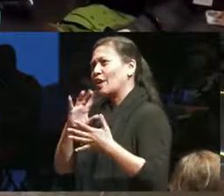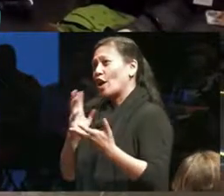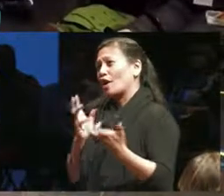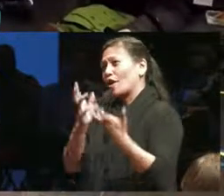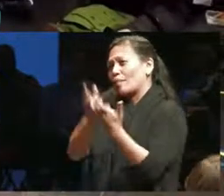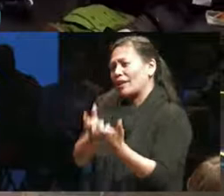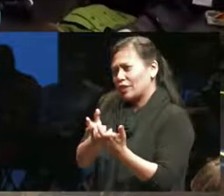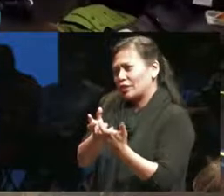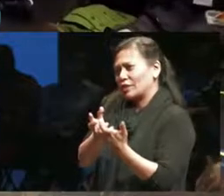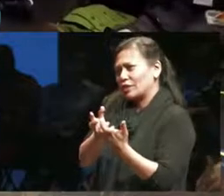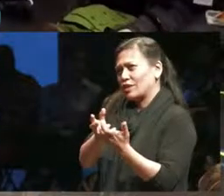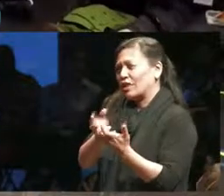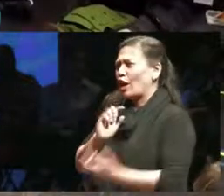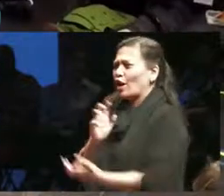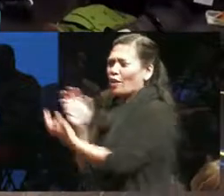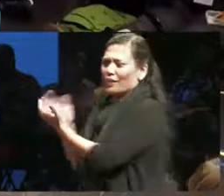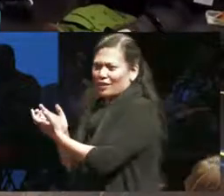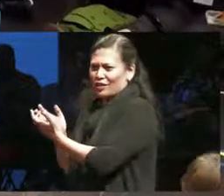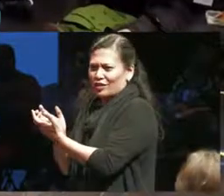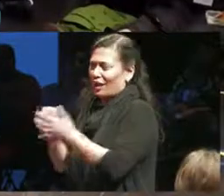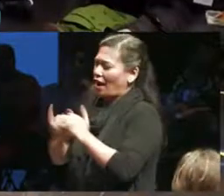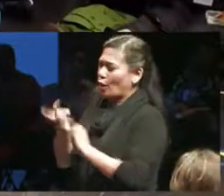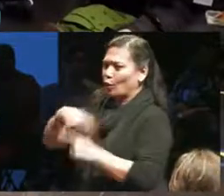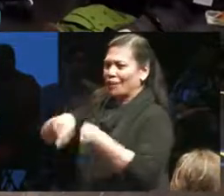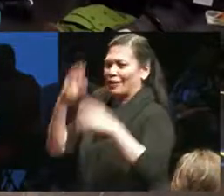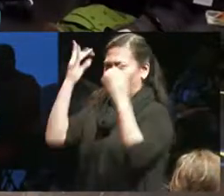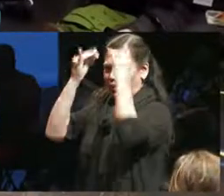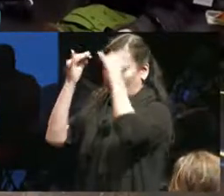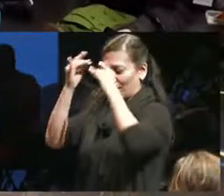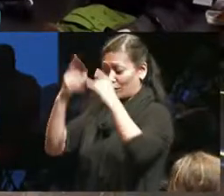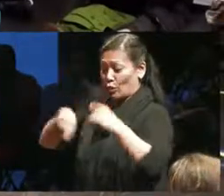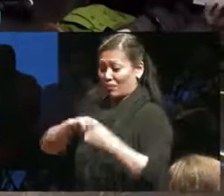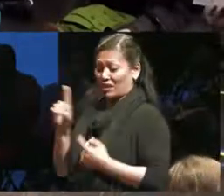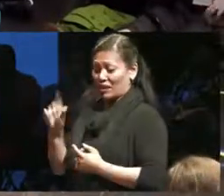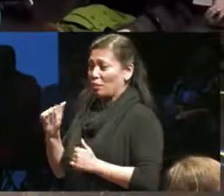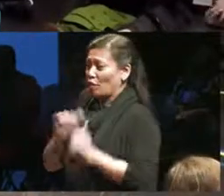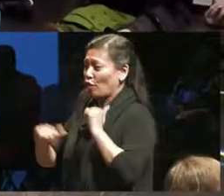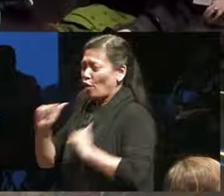of the organizations that engages as disabled performers and and the truth of